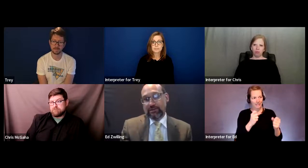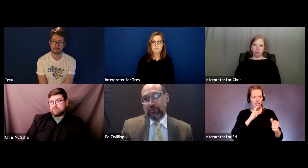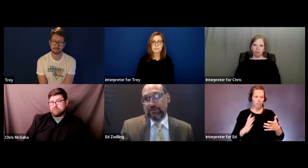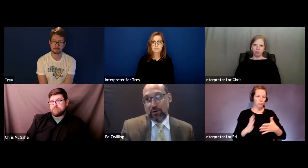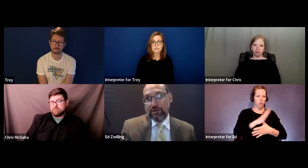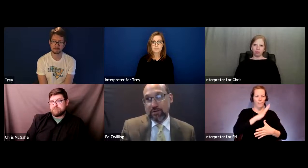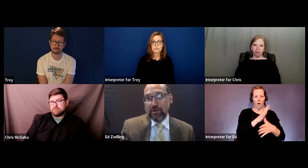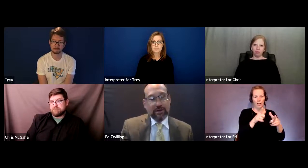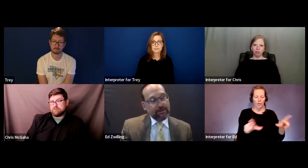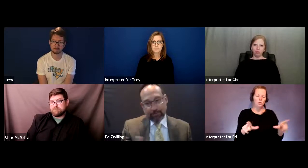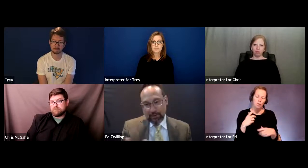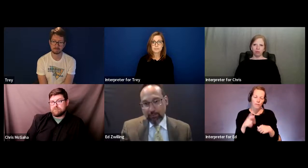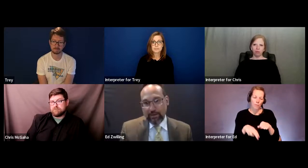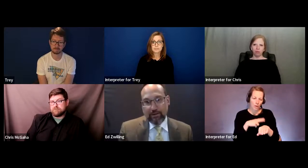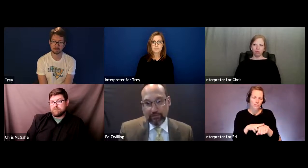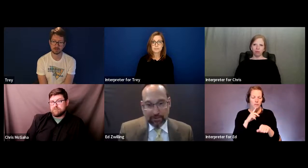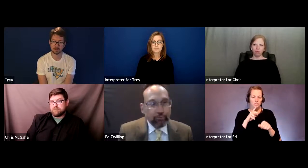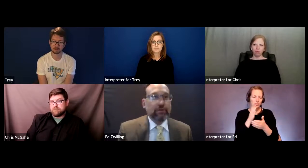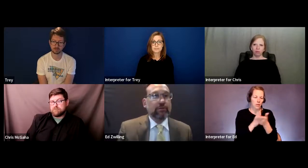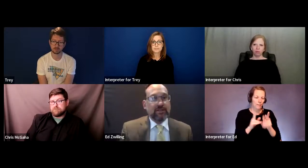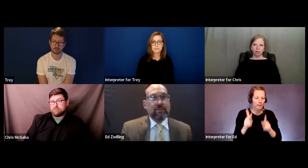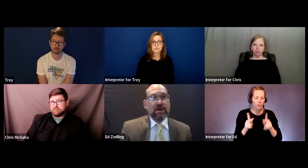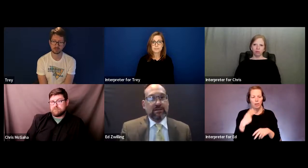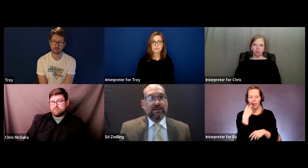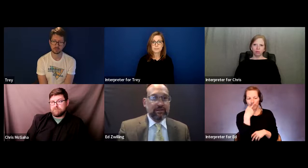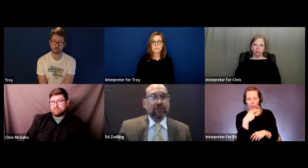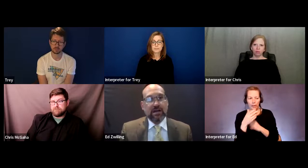Of course, there are also people that are lip readers and they might need a different